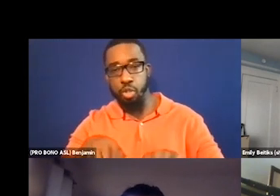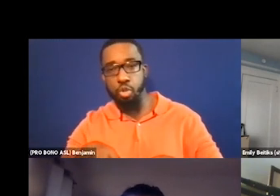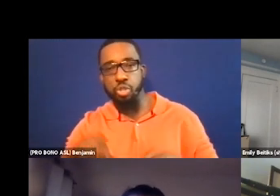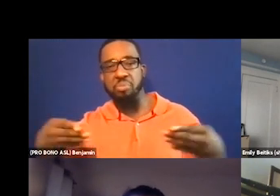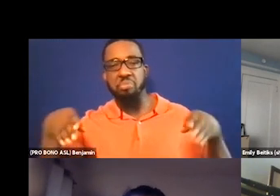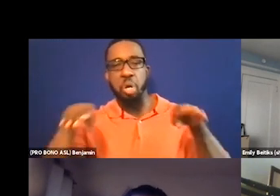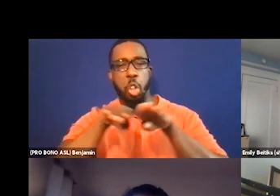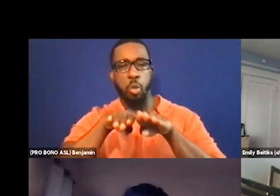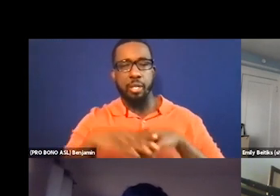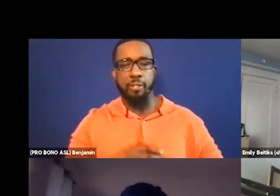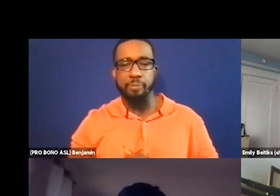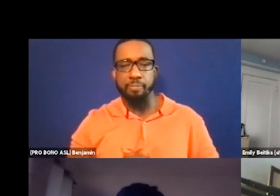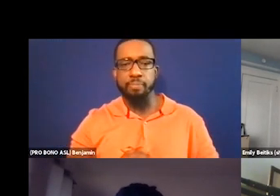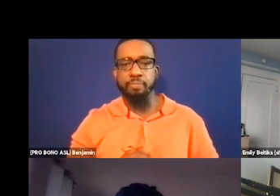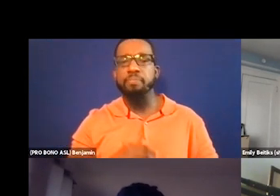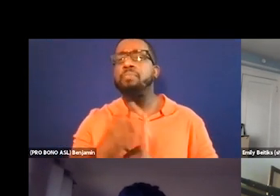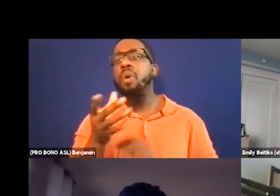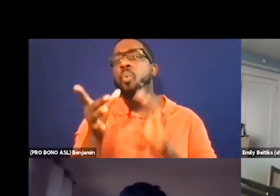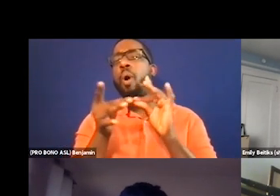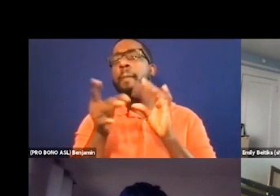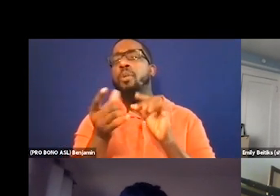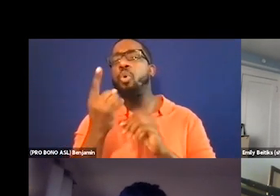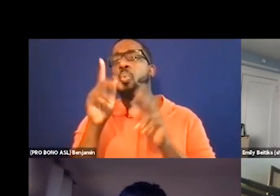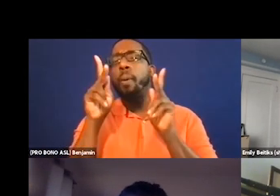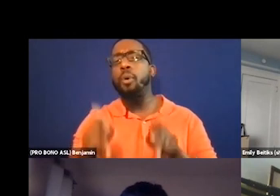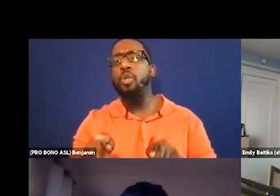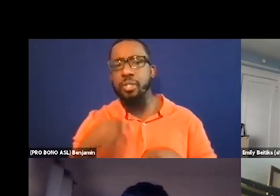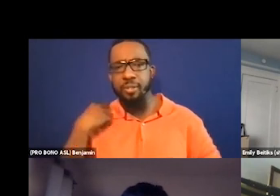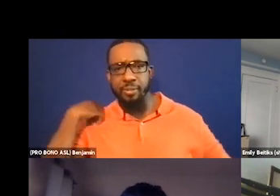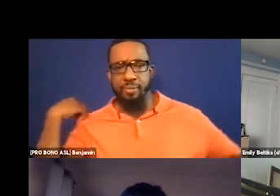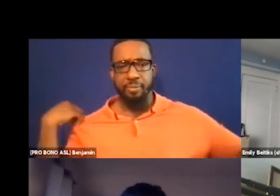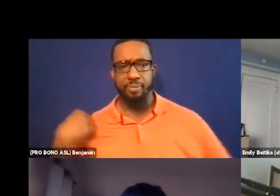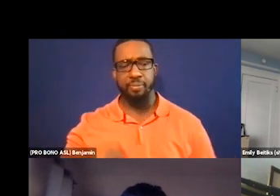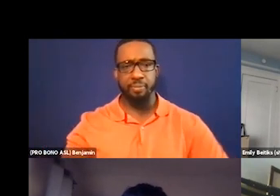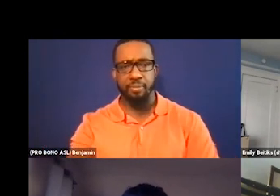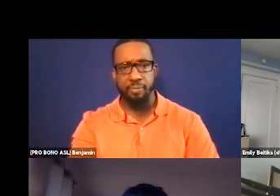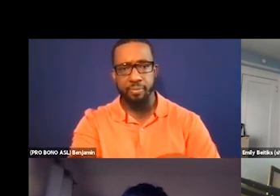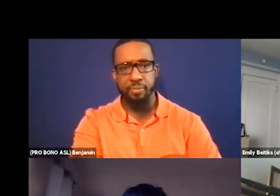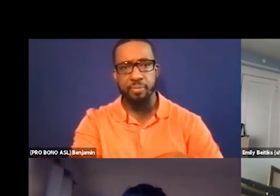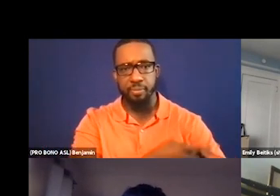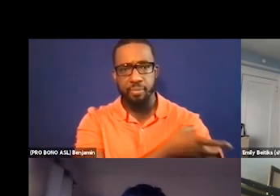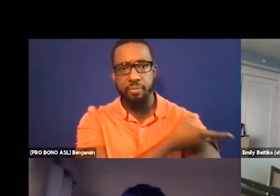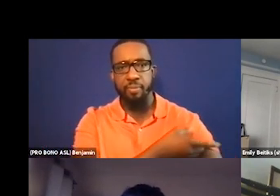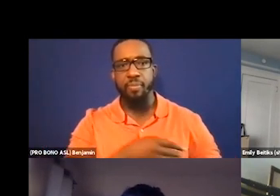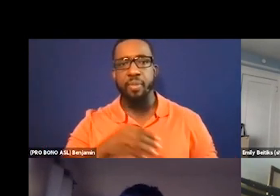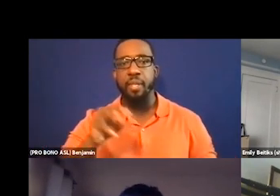I do want to mention one person, Emily and Thomas, that you might want to connect with somehow is Megan Mitchell.